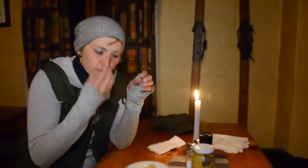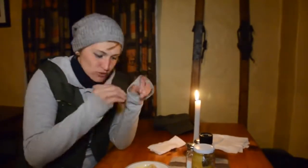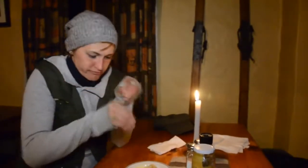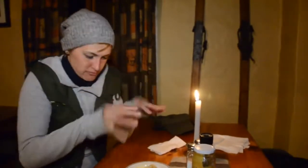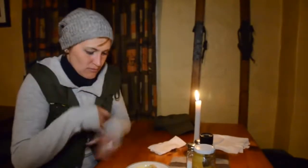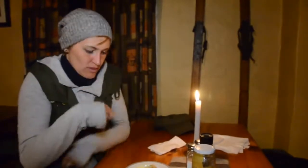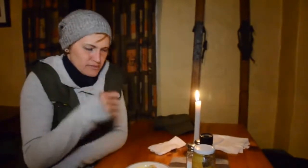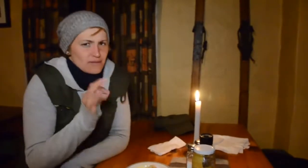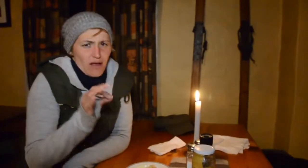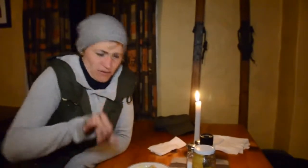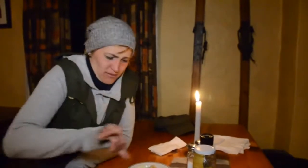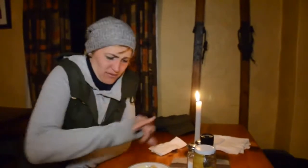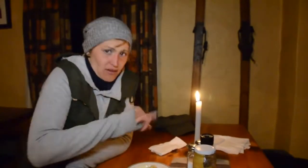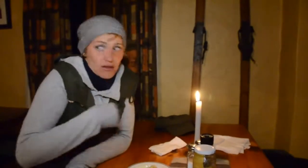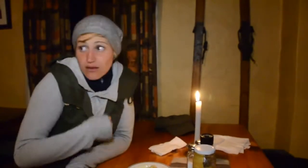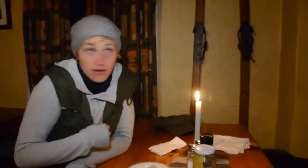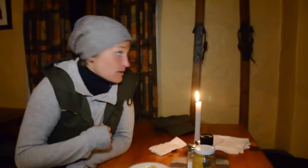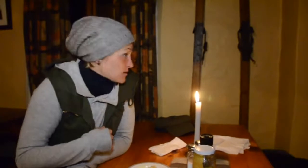a delicious vanilla custard.